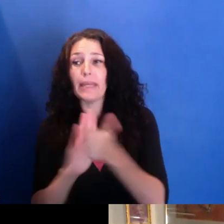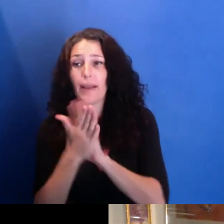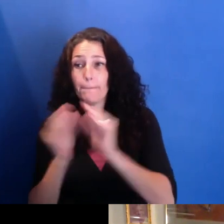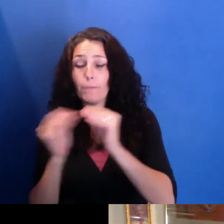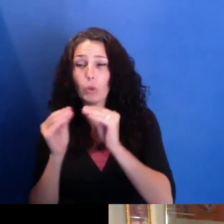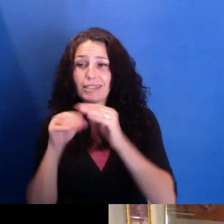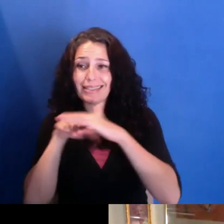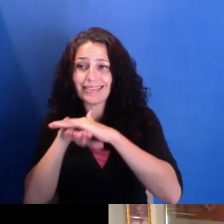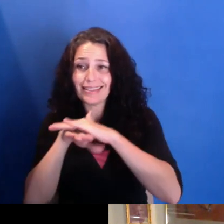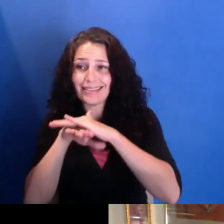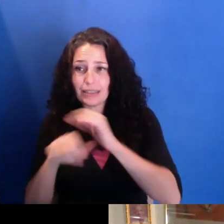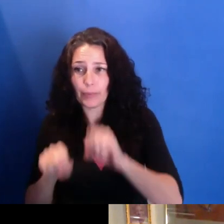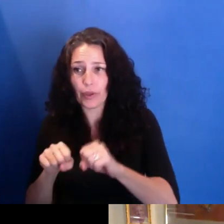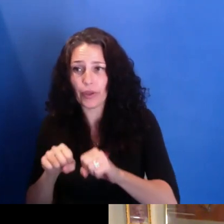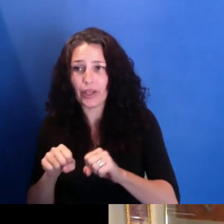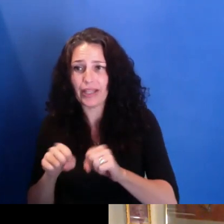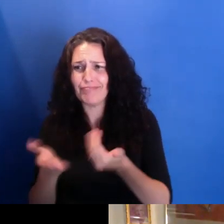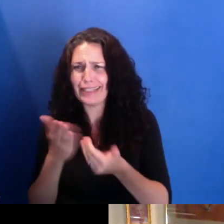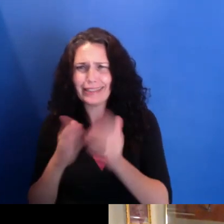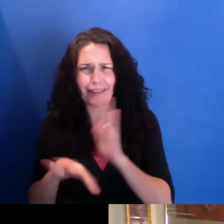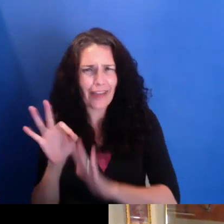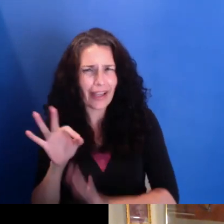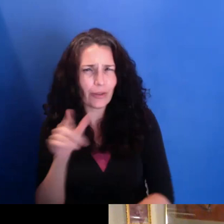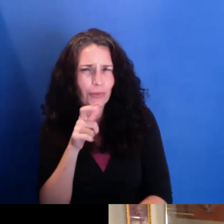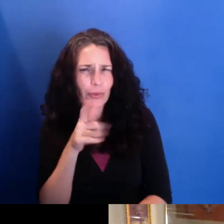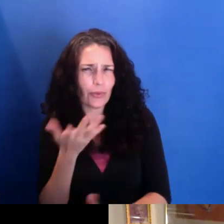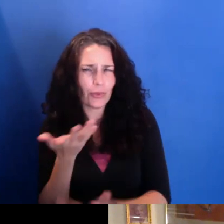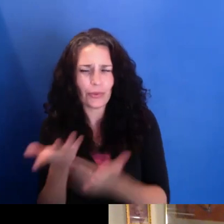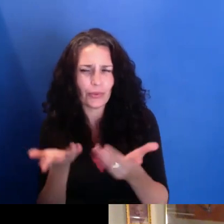And that's, you know, one reason why an important aspect